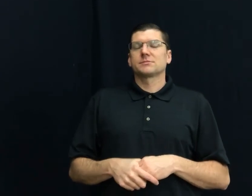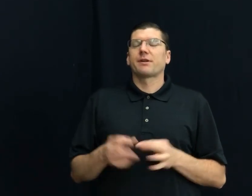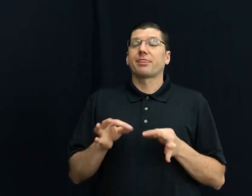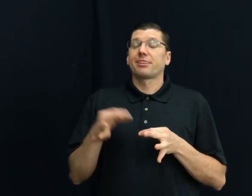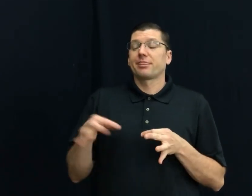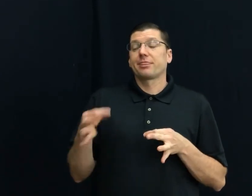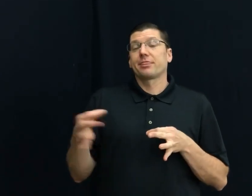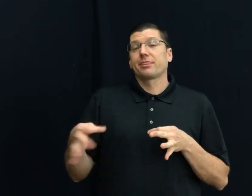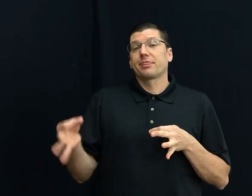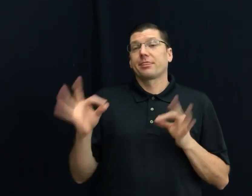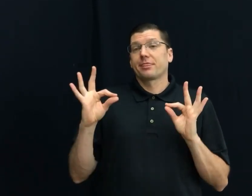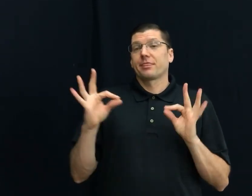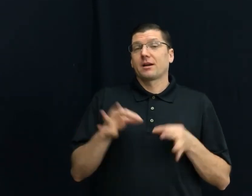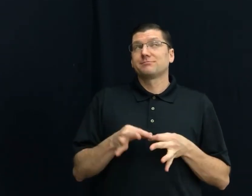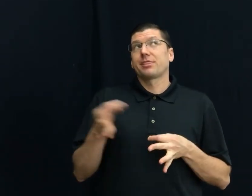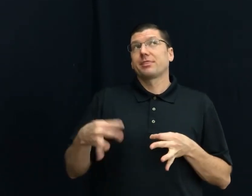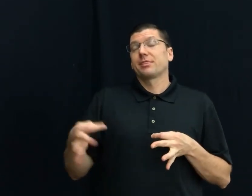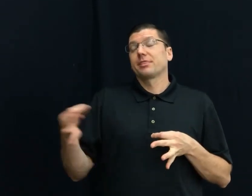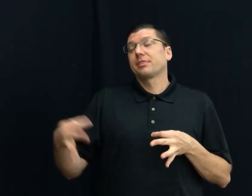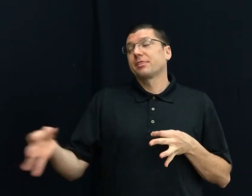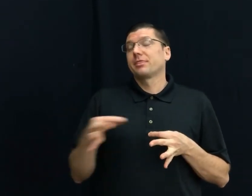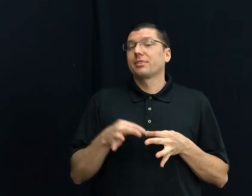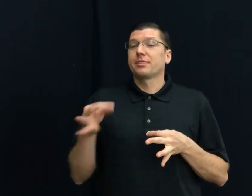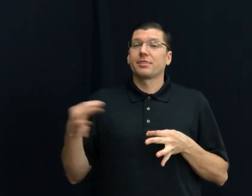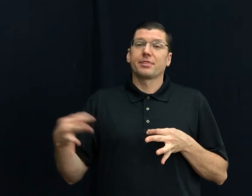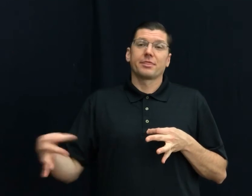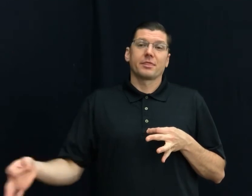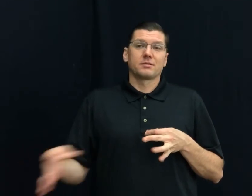59) PROCRASTINATE